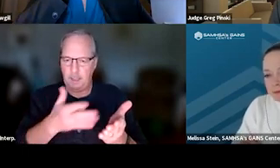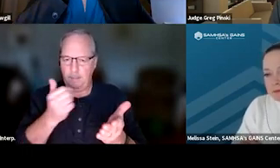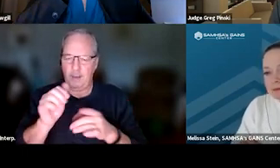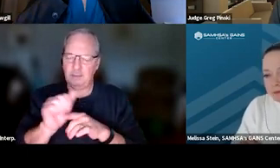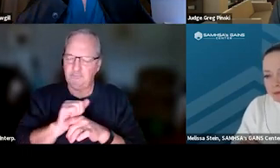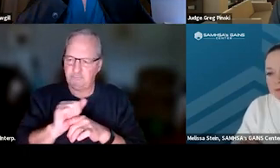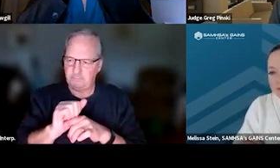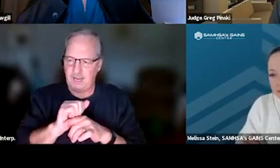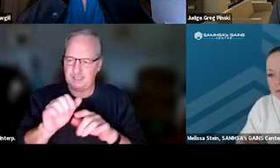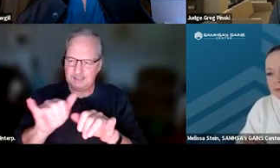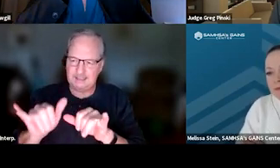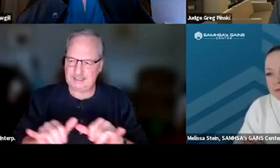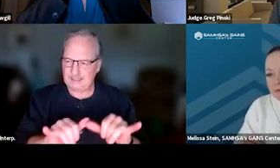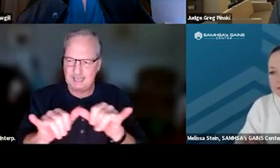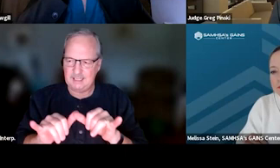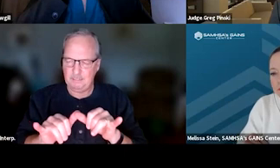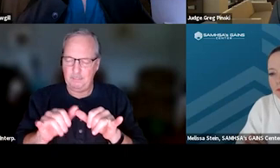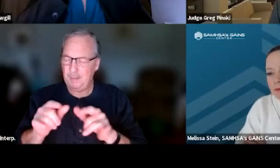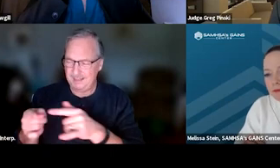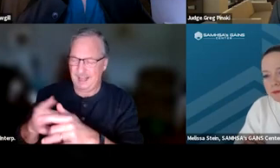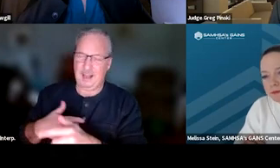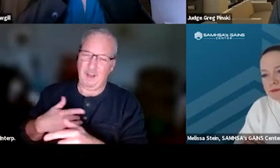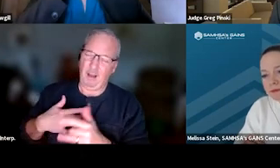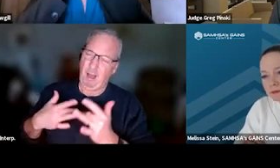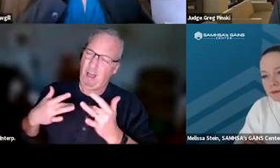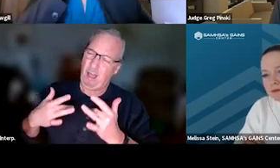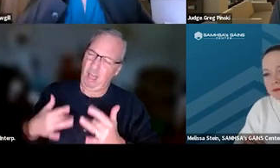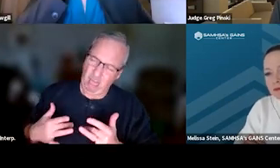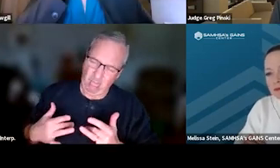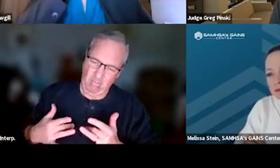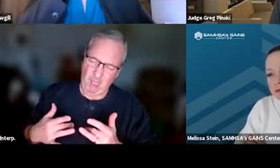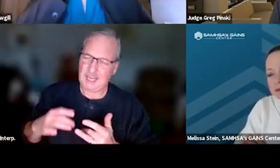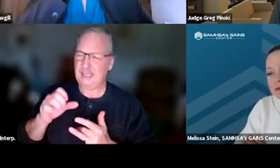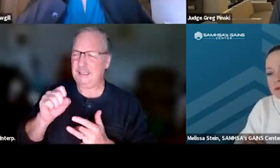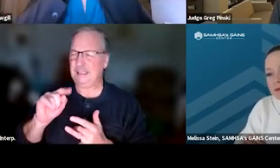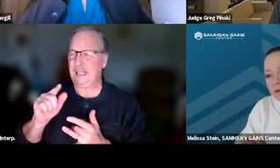because it's demoralizing, it is stigmatizing, and it can have adverse effects